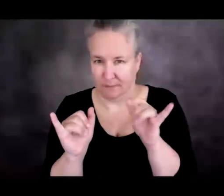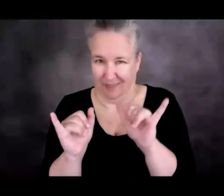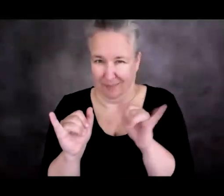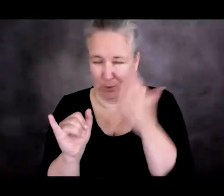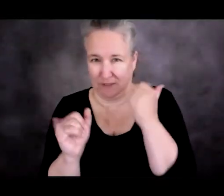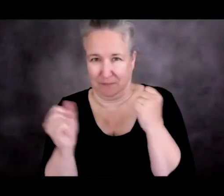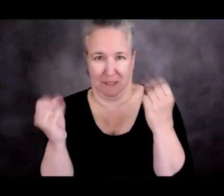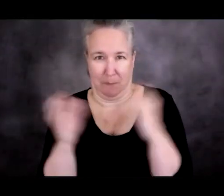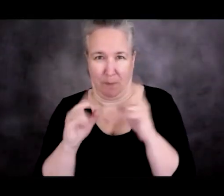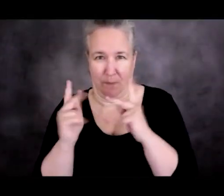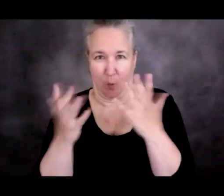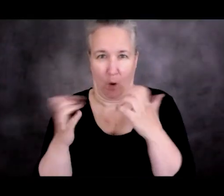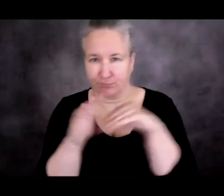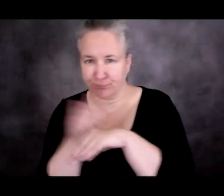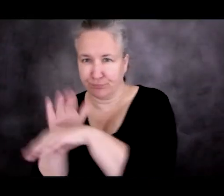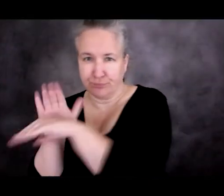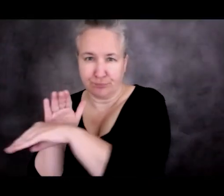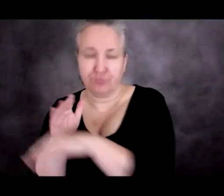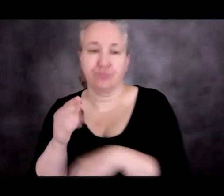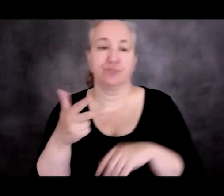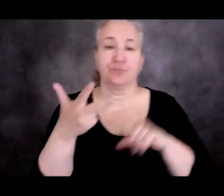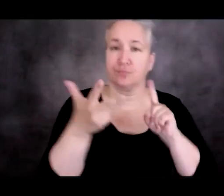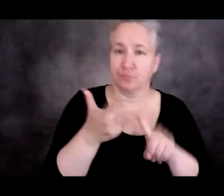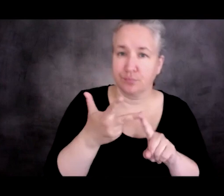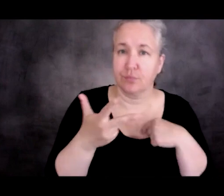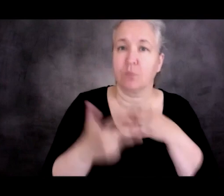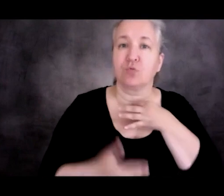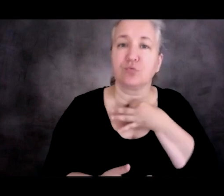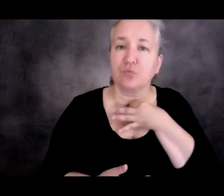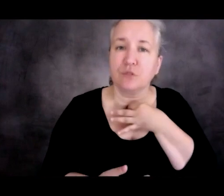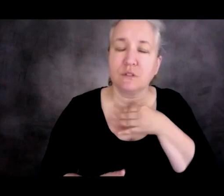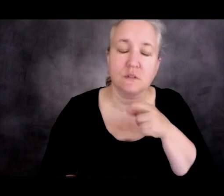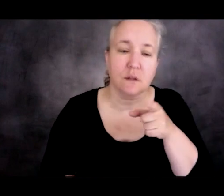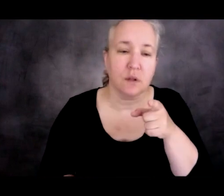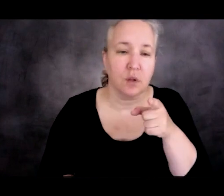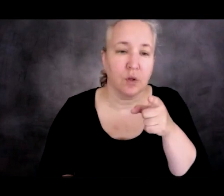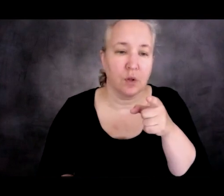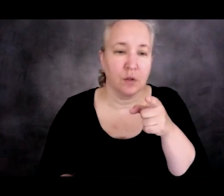And thirdly, I was curious about with people waiting